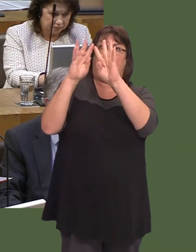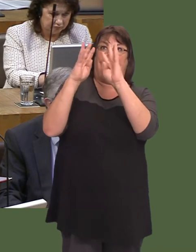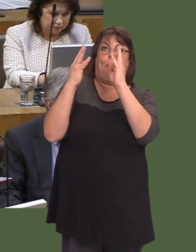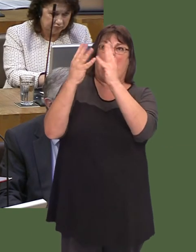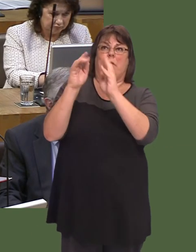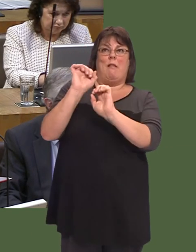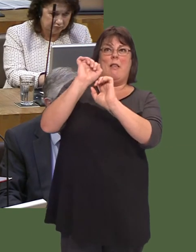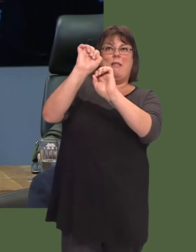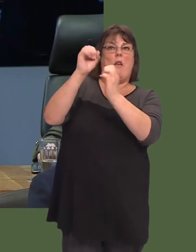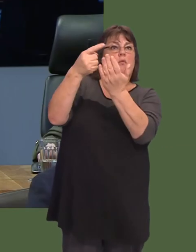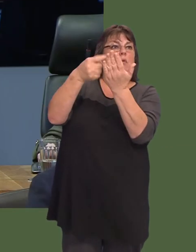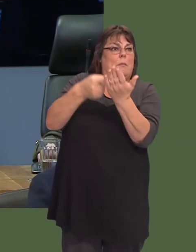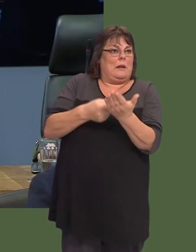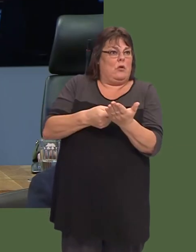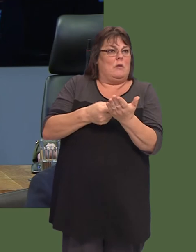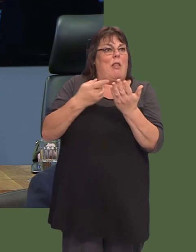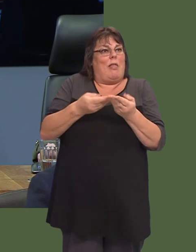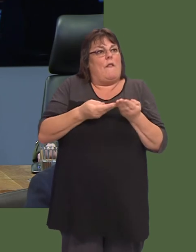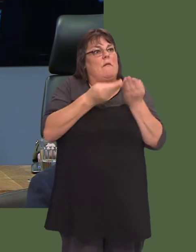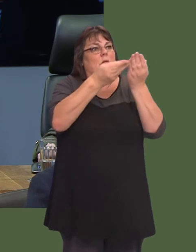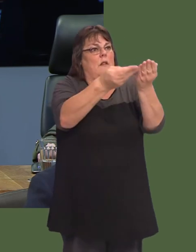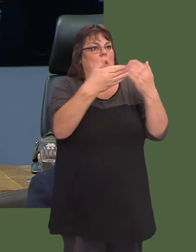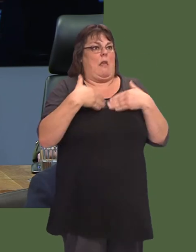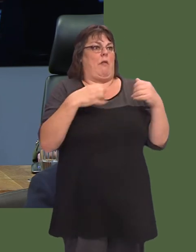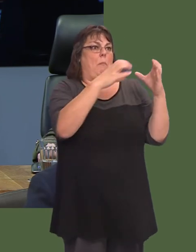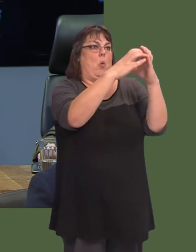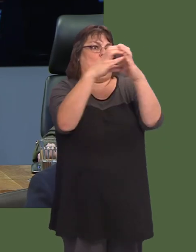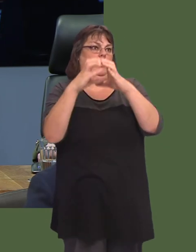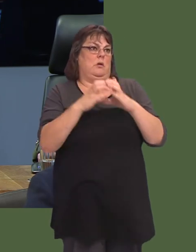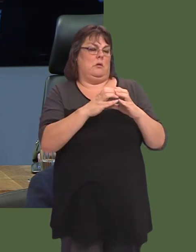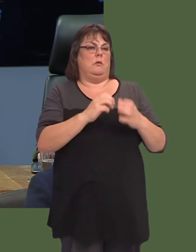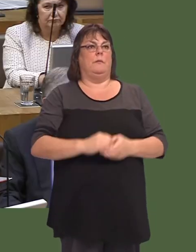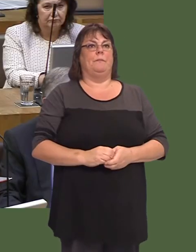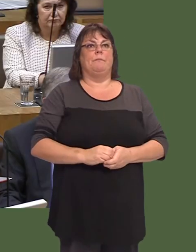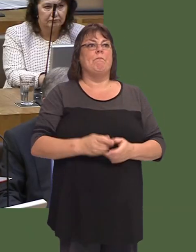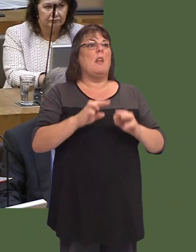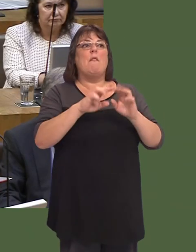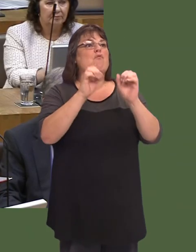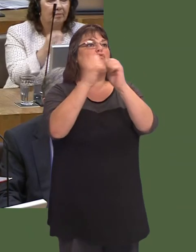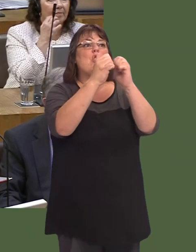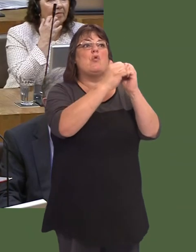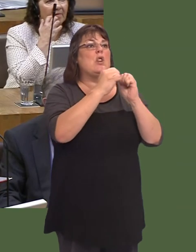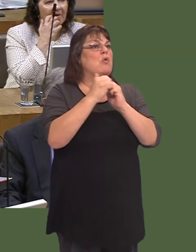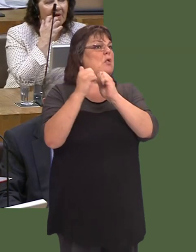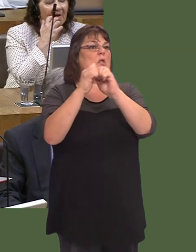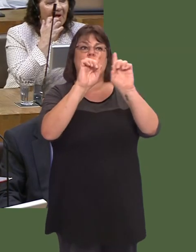Os nad oes unrhyw fath o gytuno ynglyn ‚ byrddau iechyd, wedyn, wrth gwrs, byddai feín dod